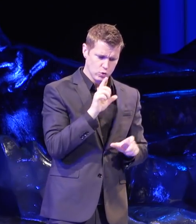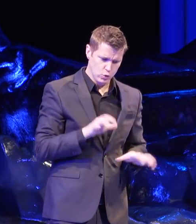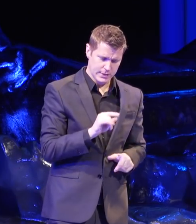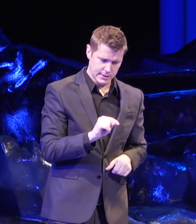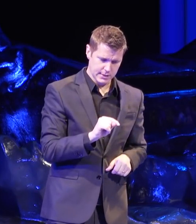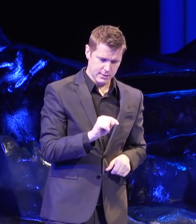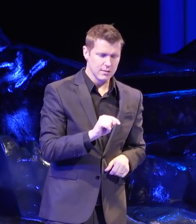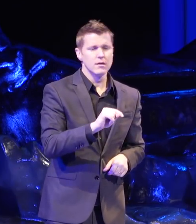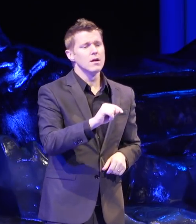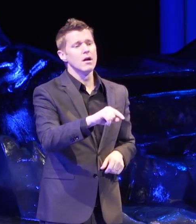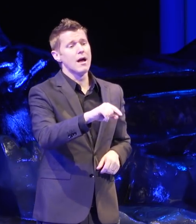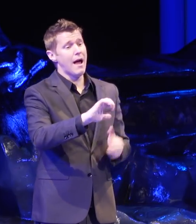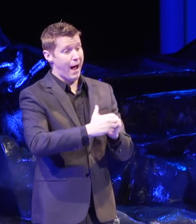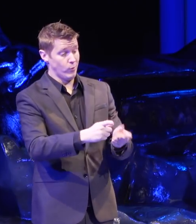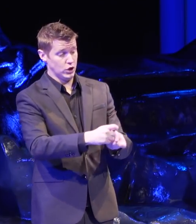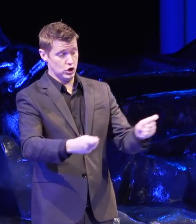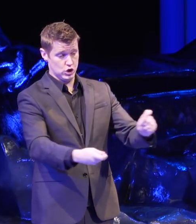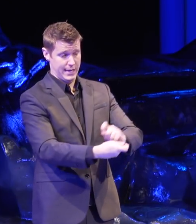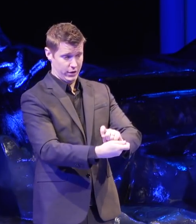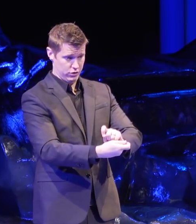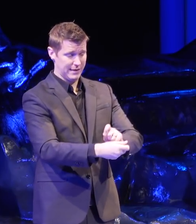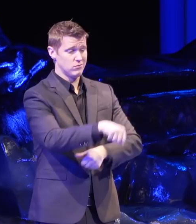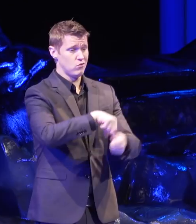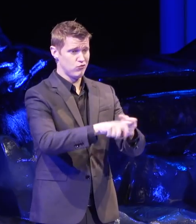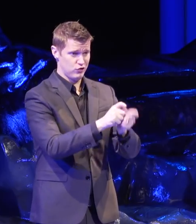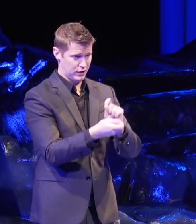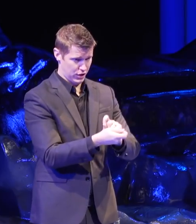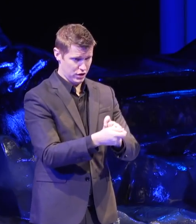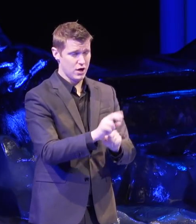The unit of change in social change is a person.